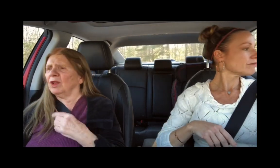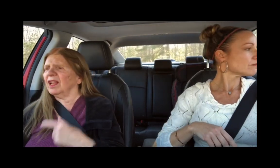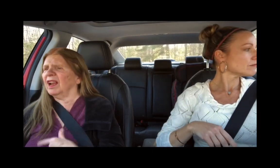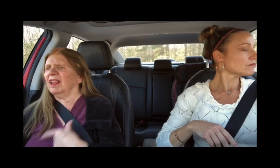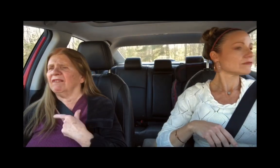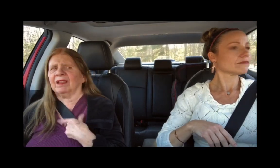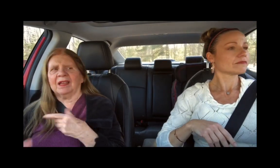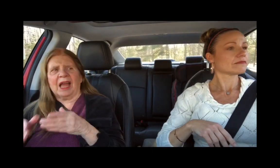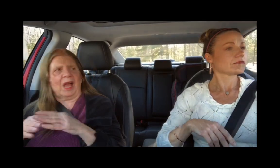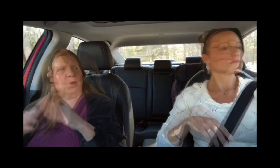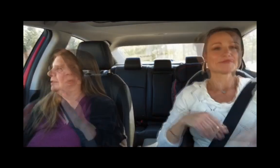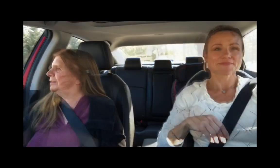I used to live in a house down here.